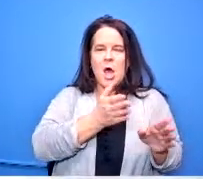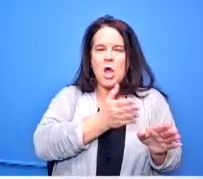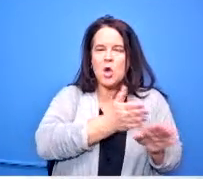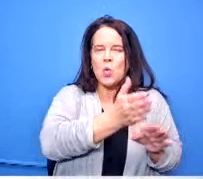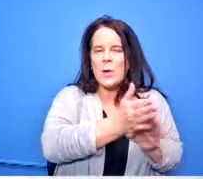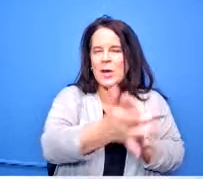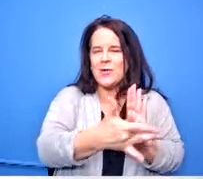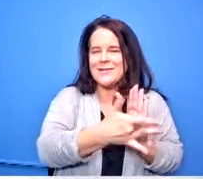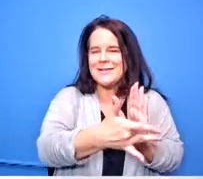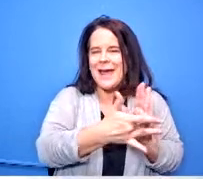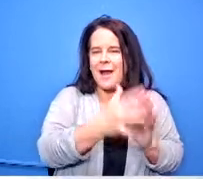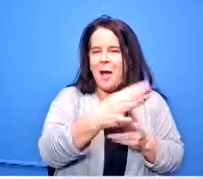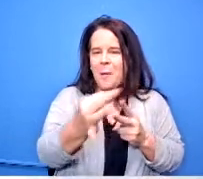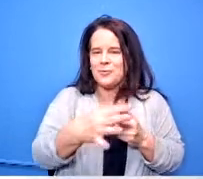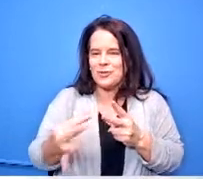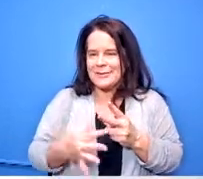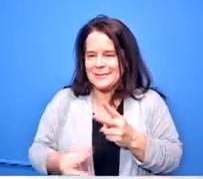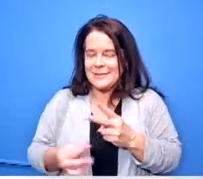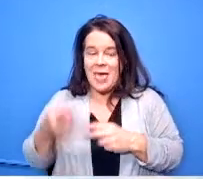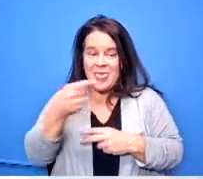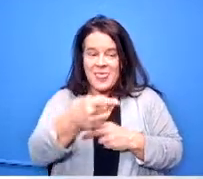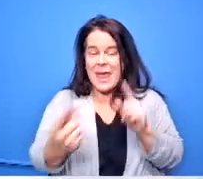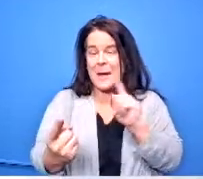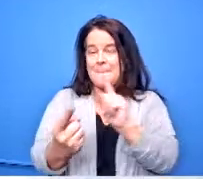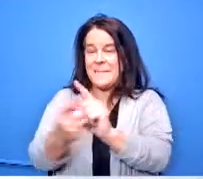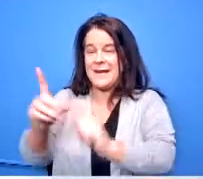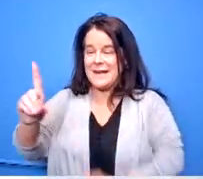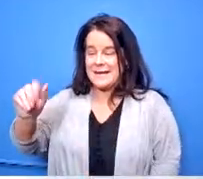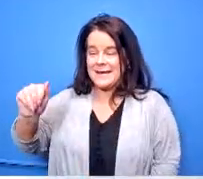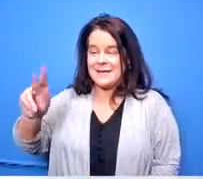they connect with david andrews our work coordinator to bring